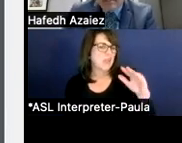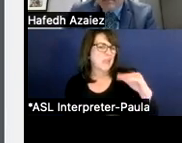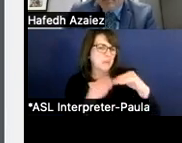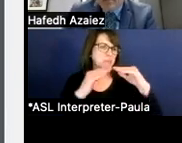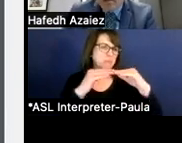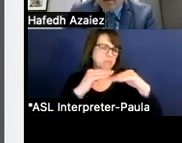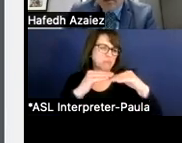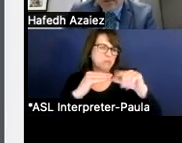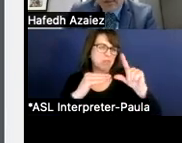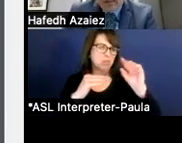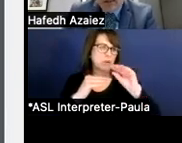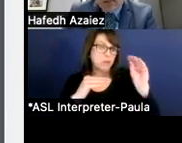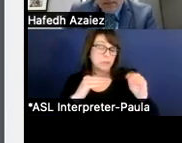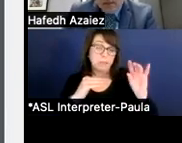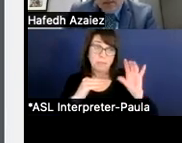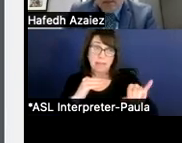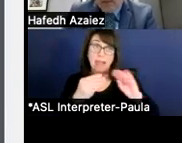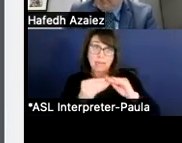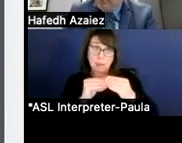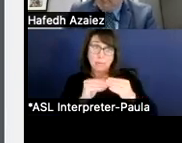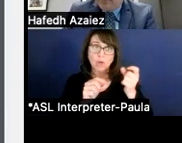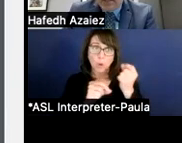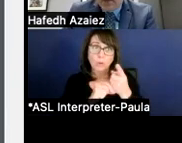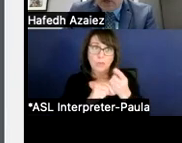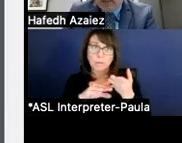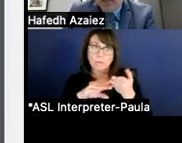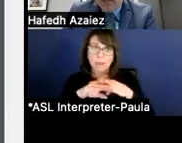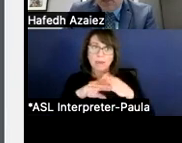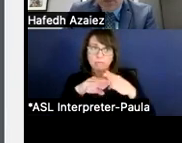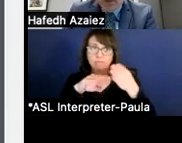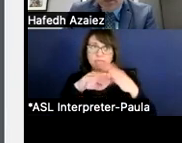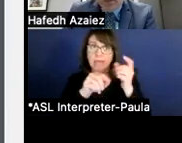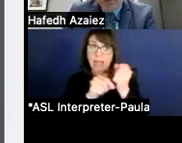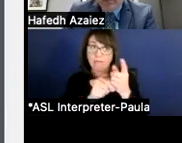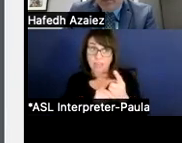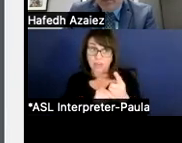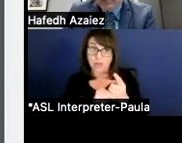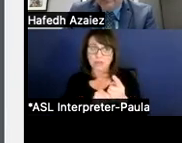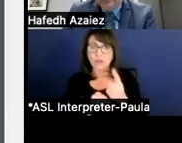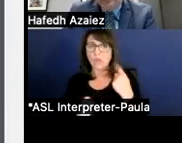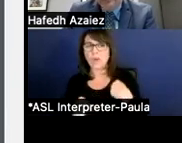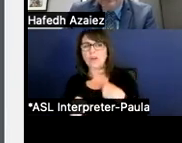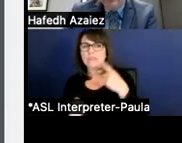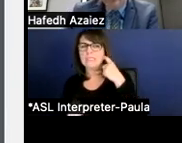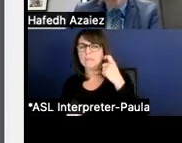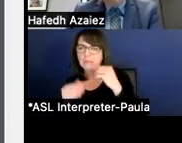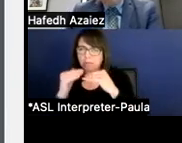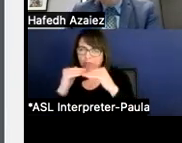but that number is going up year after year. But as of this year, we're estimating it will be around 20%, maybe less than 20%